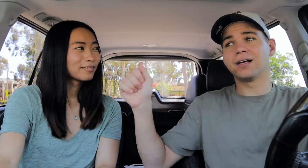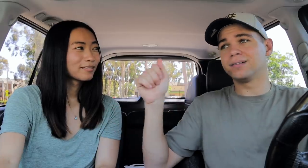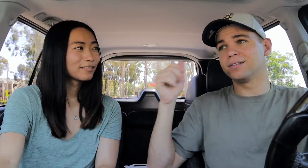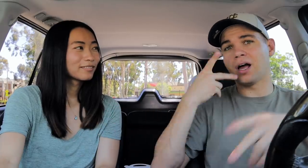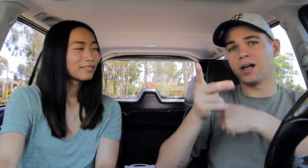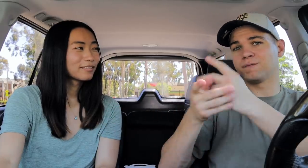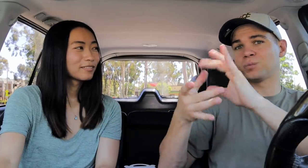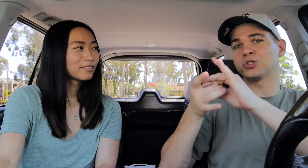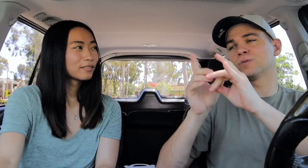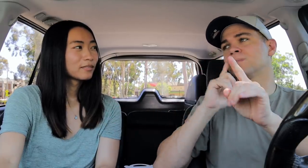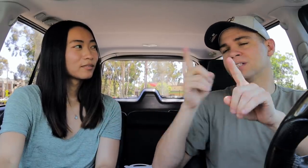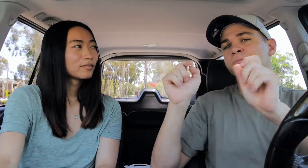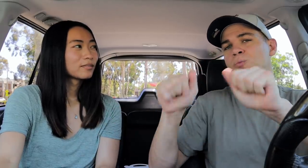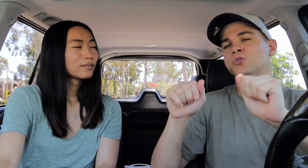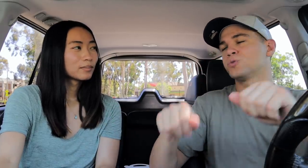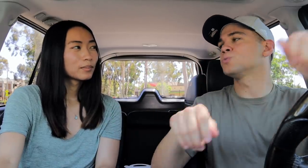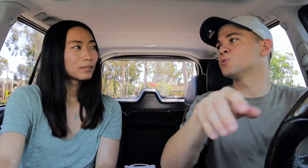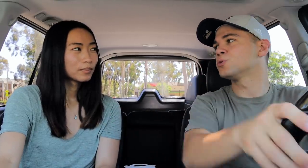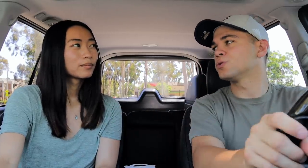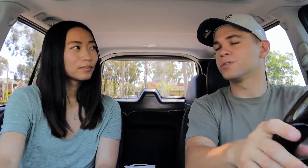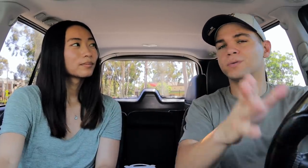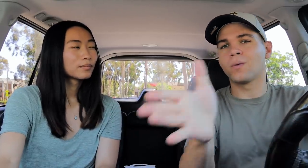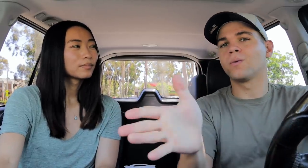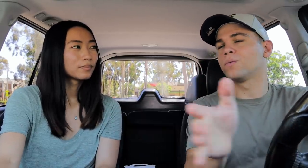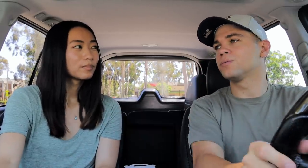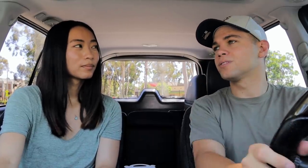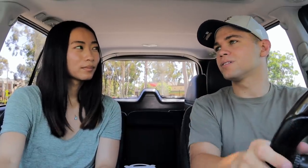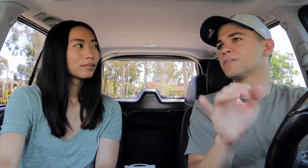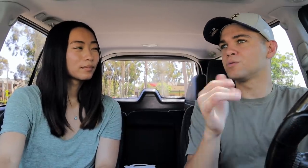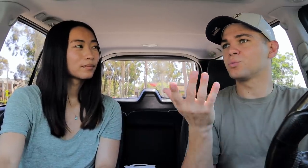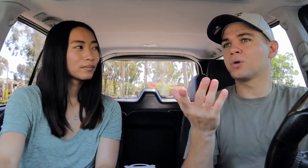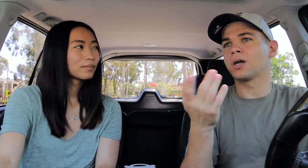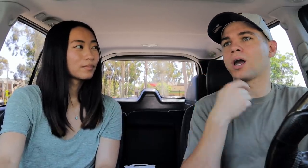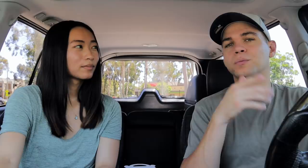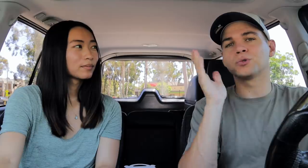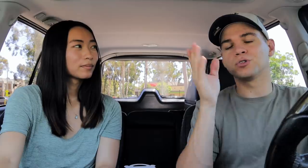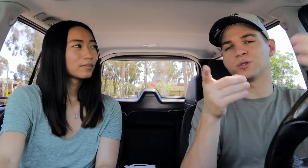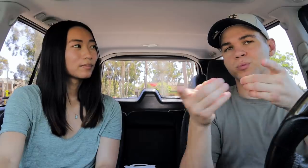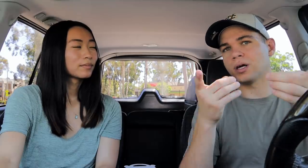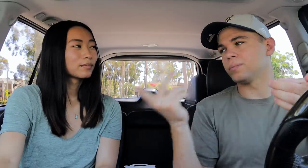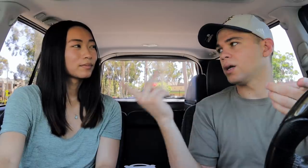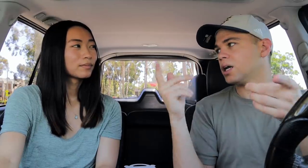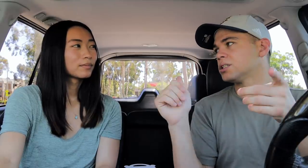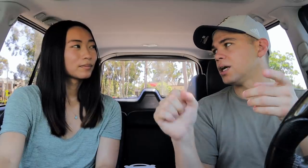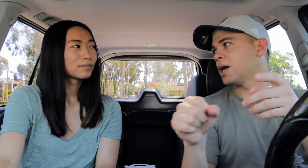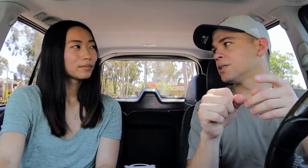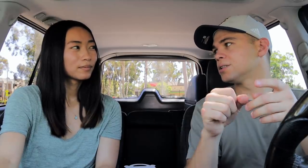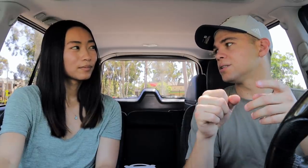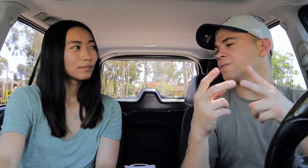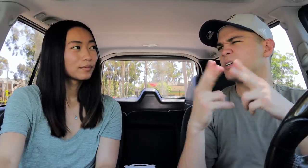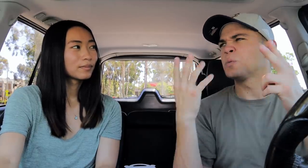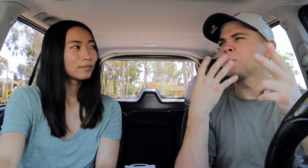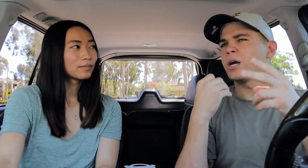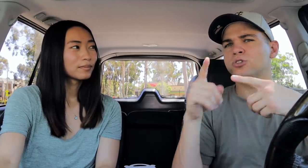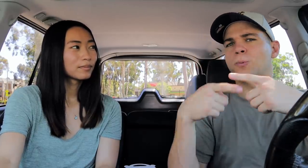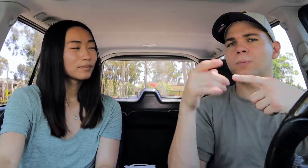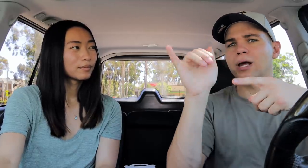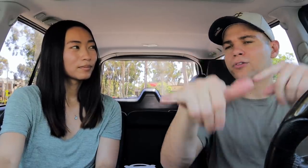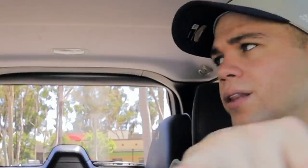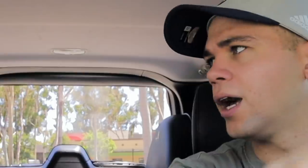Any kind of relationship is possible. That's what I would describe us as very passionate about that.